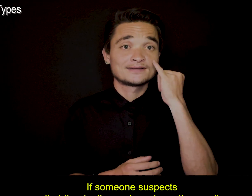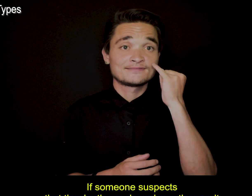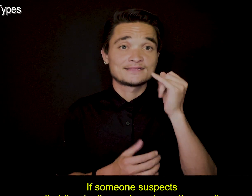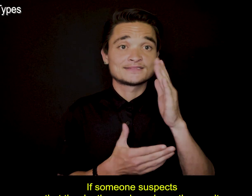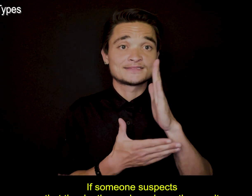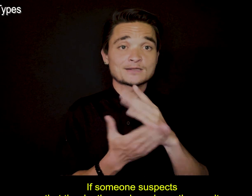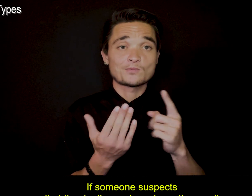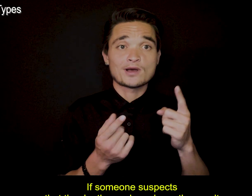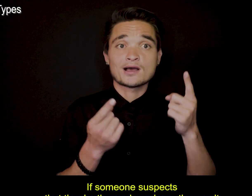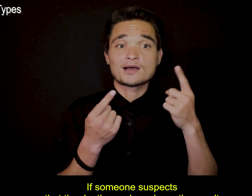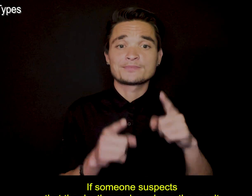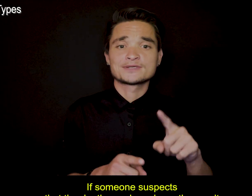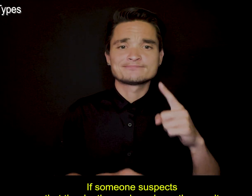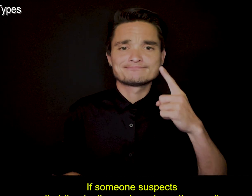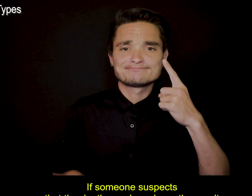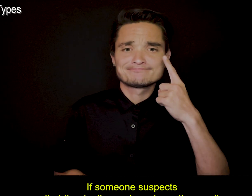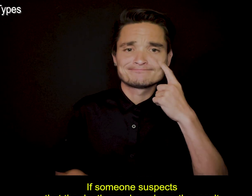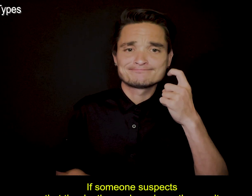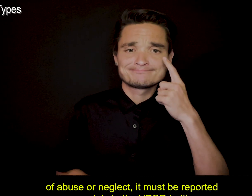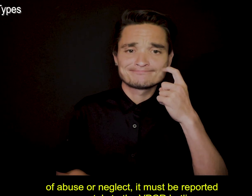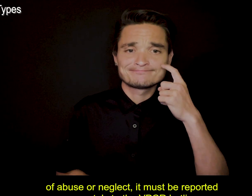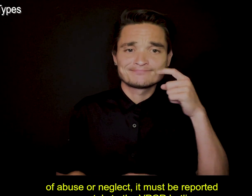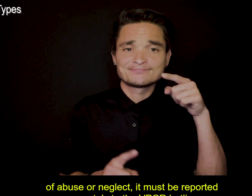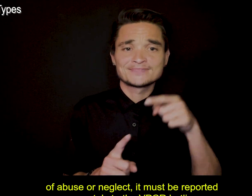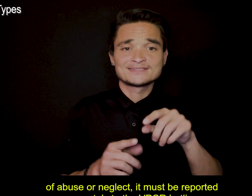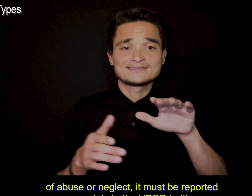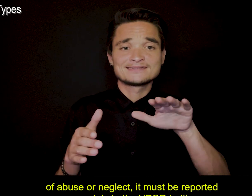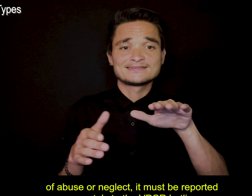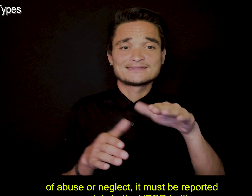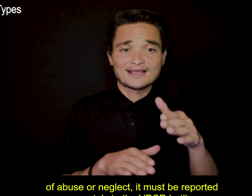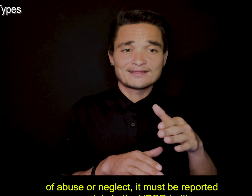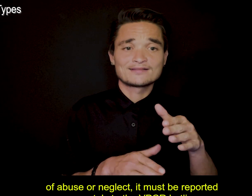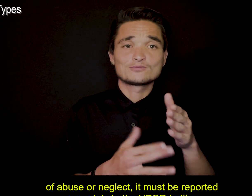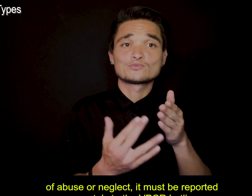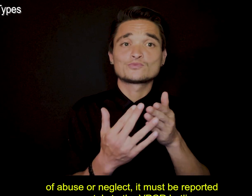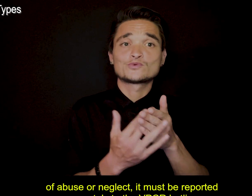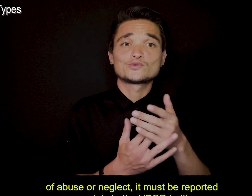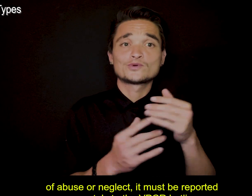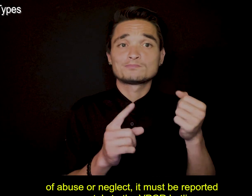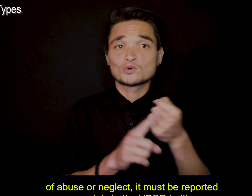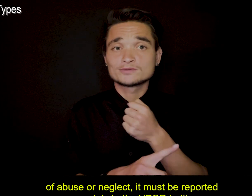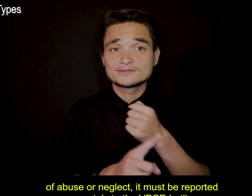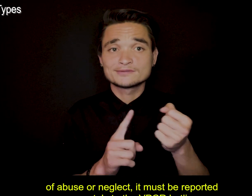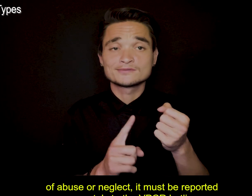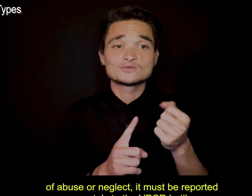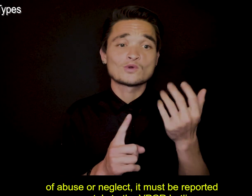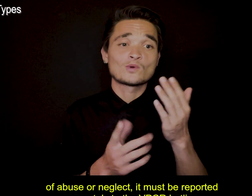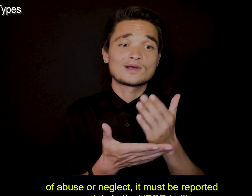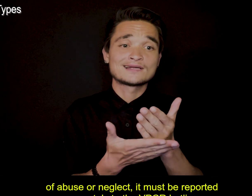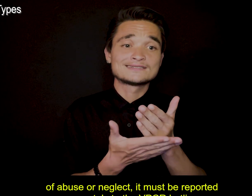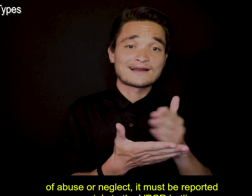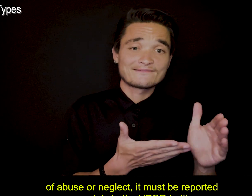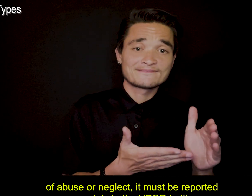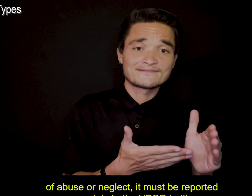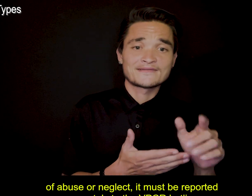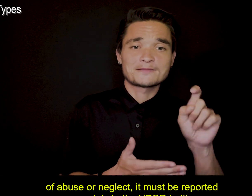If someone suspects that the death may have been the result of abuse or neglect, it must be reported separately to the VPCR hotline.